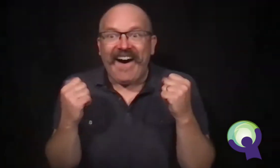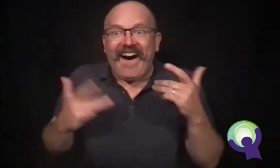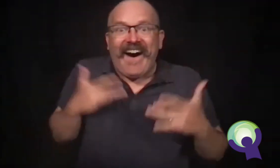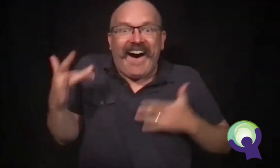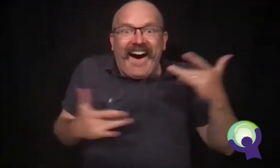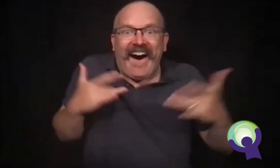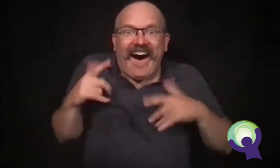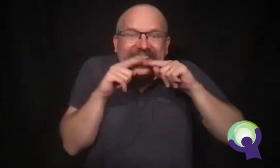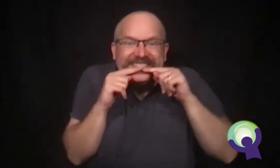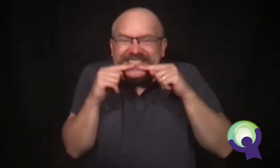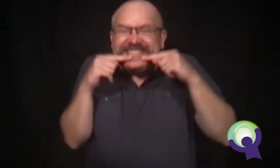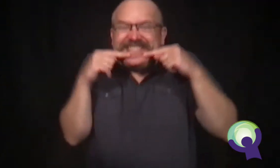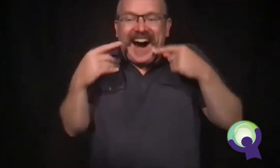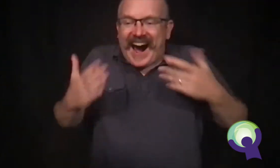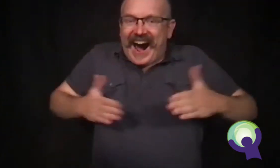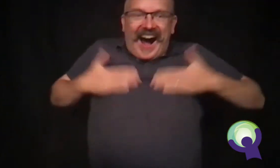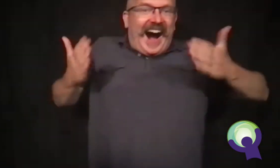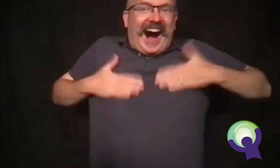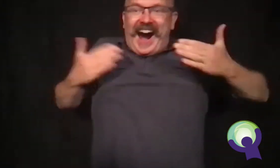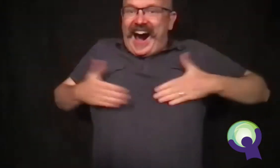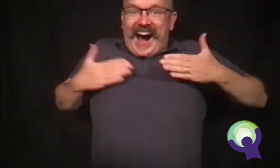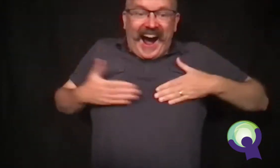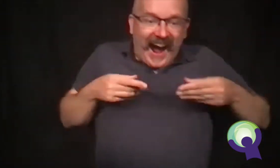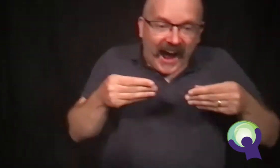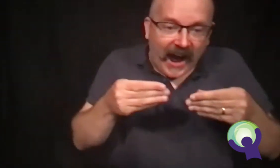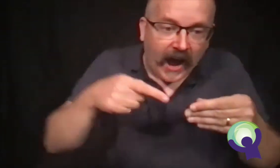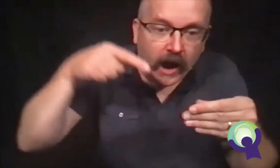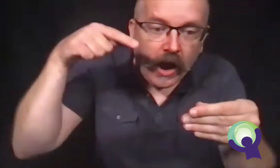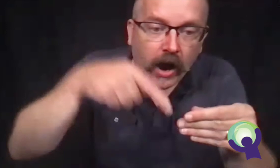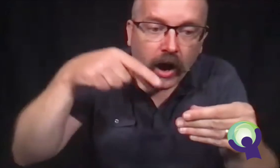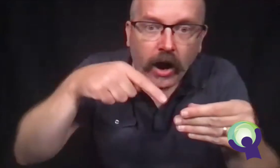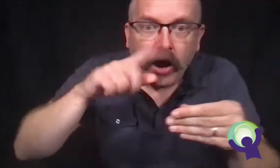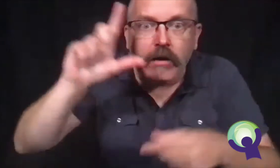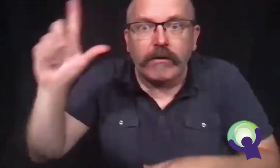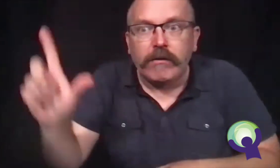As he jumped to the floor, he thought he saw her smile, too.